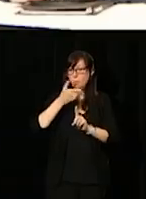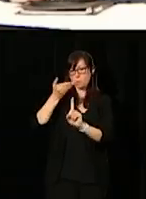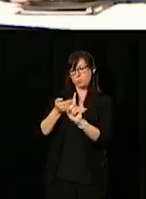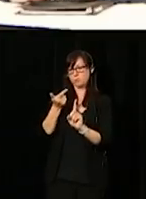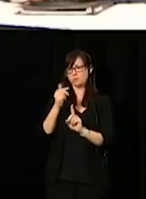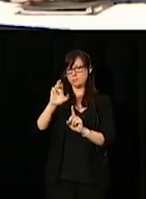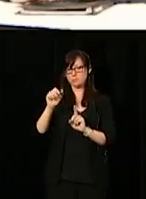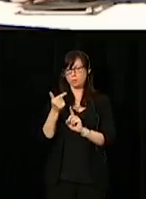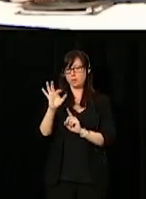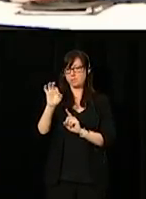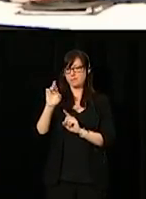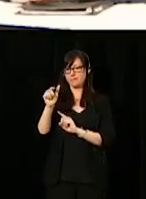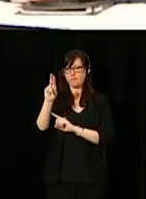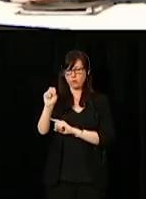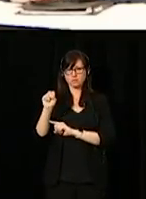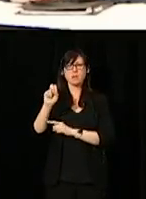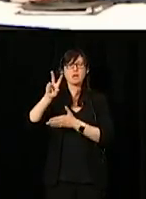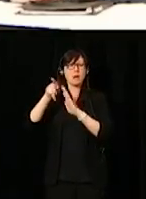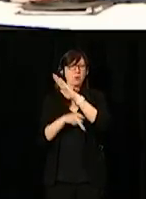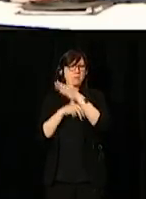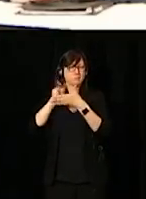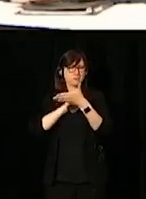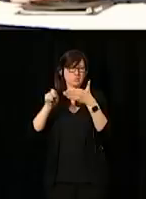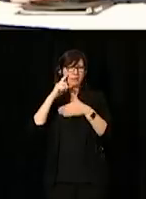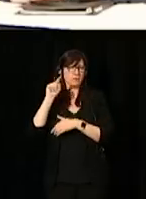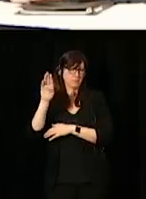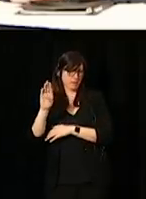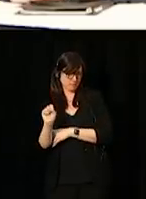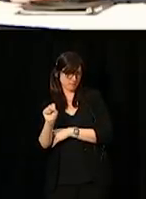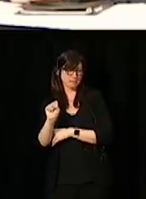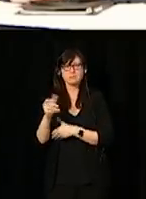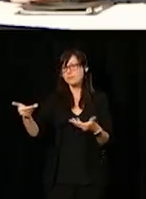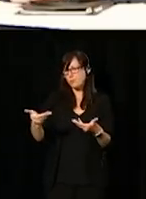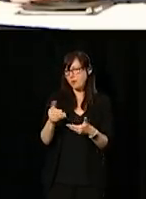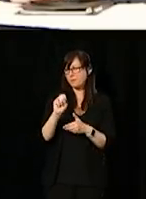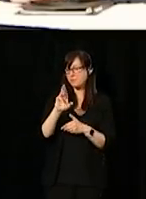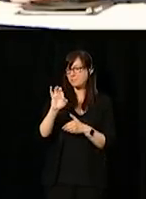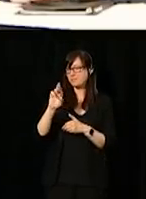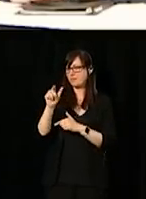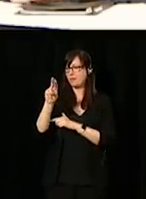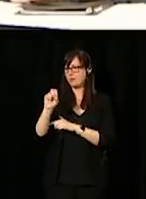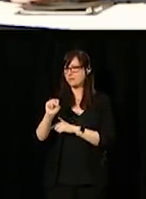who is the parliamentary secretary to the president of the Treasury Board of Canada. Welcome, Mr. Fergus, we're delighted to you have here.